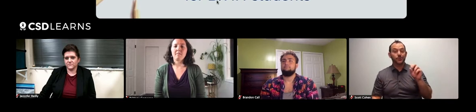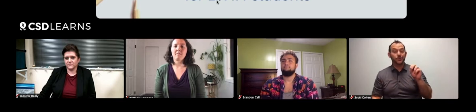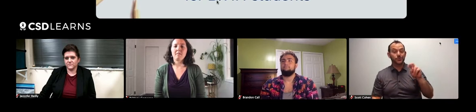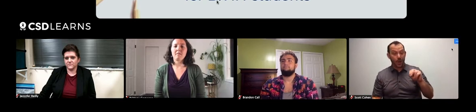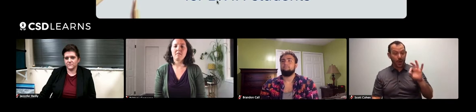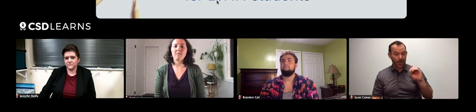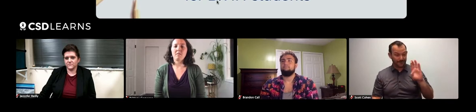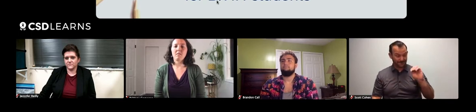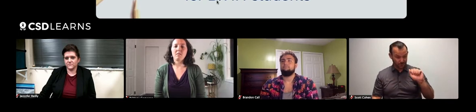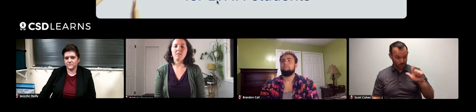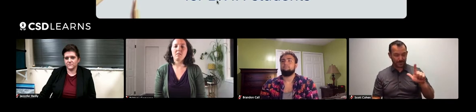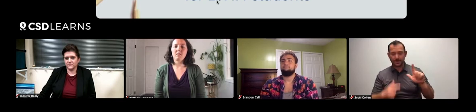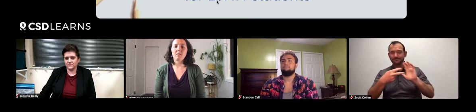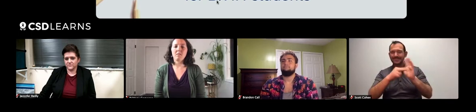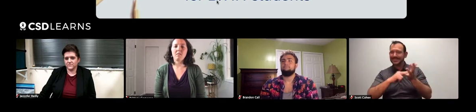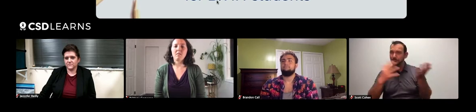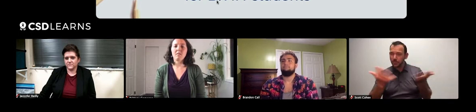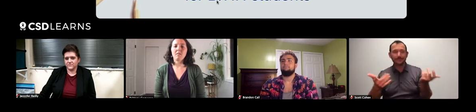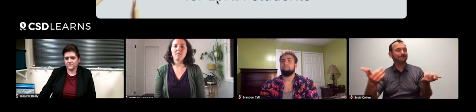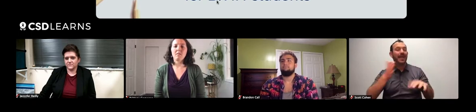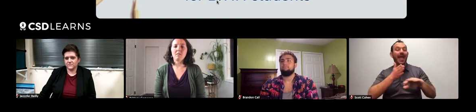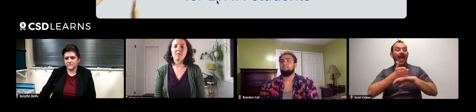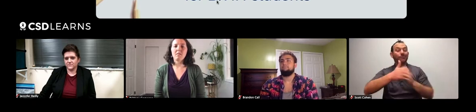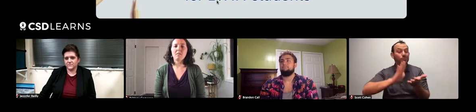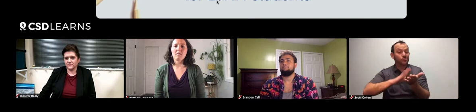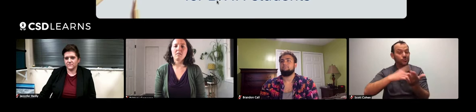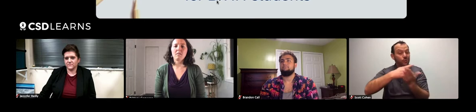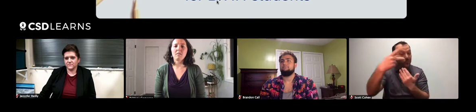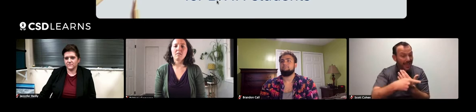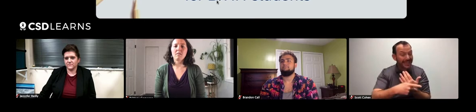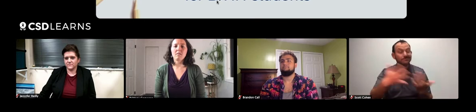Non-formal learning is like an after school learning program